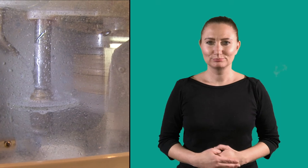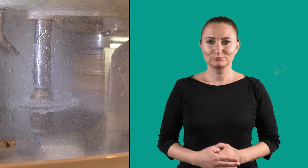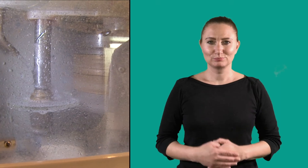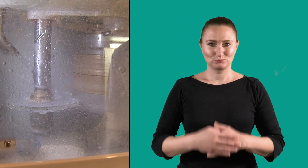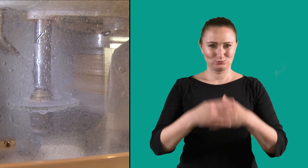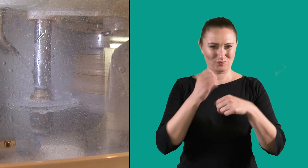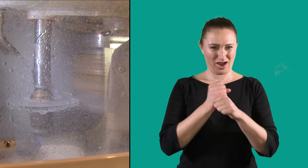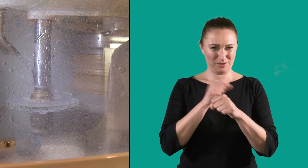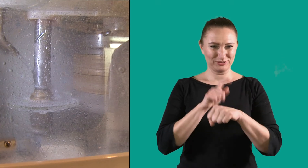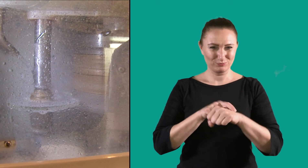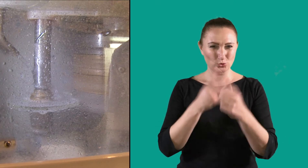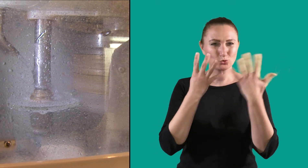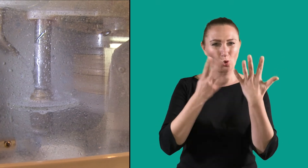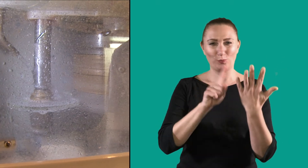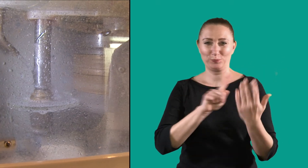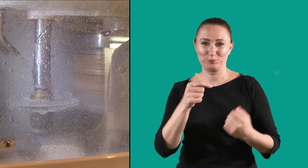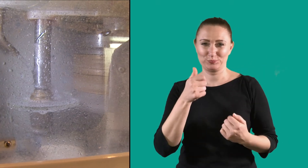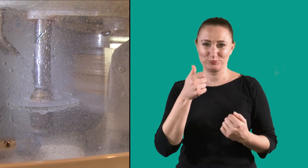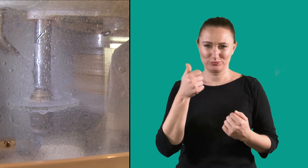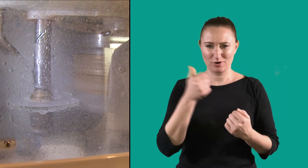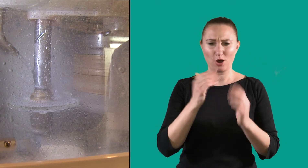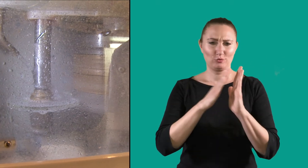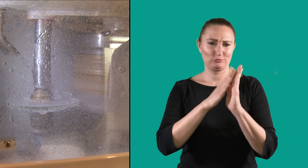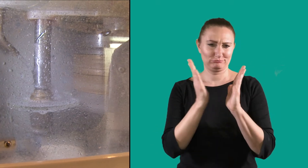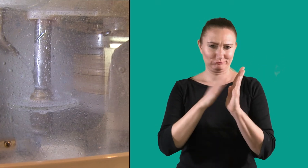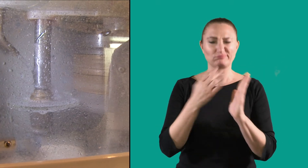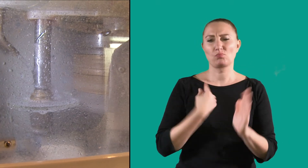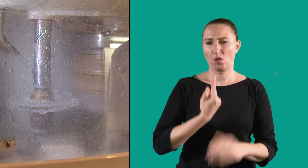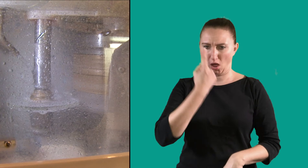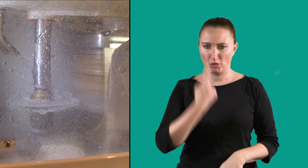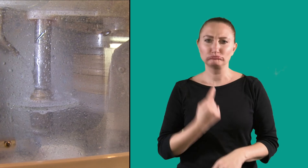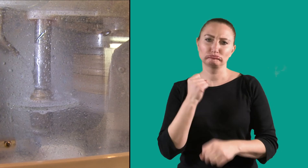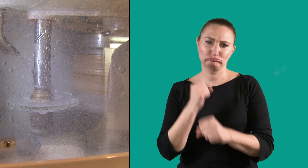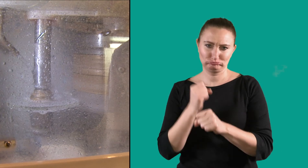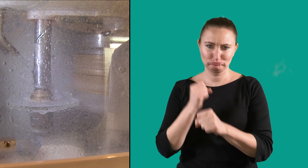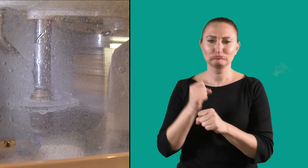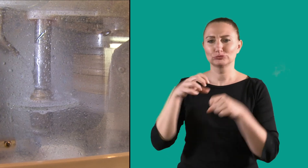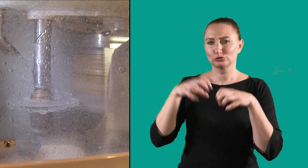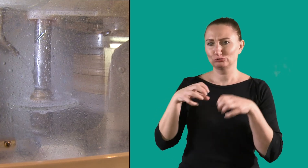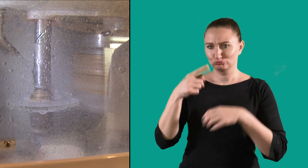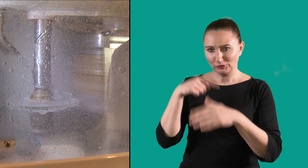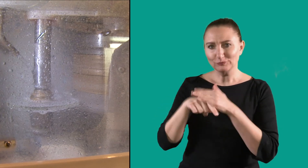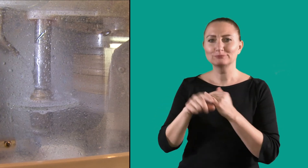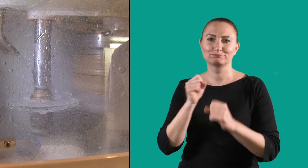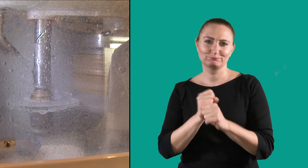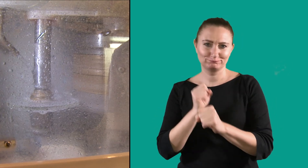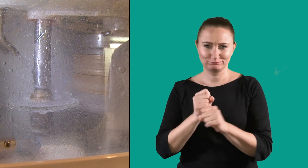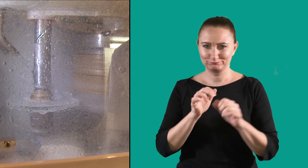Between 9 AM and 1 PM, he is mostly alone in the shop.